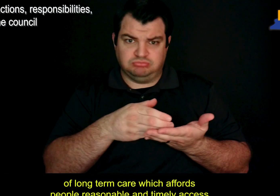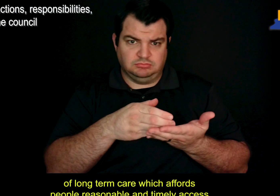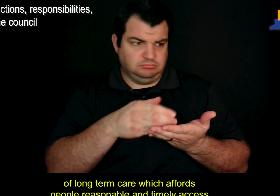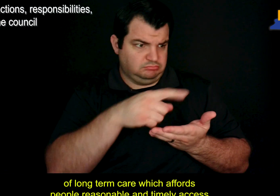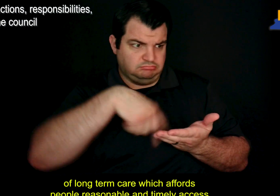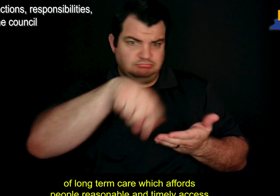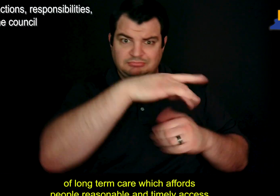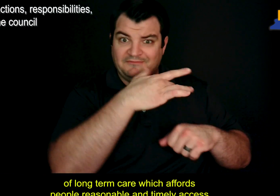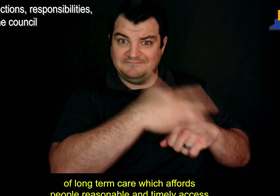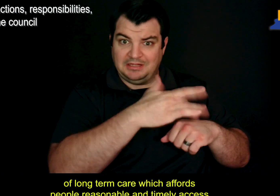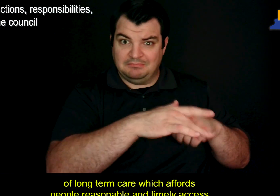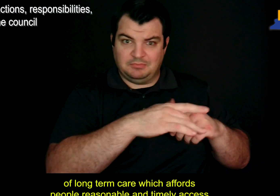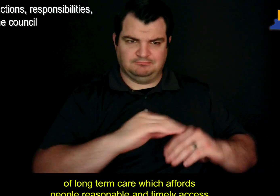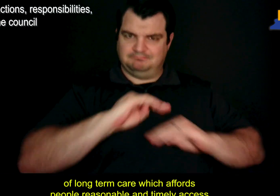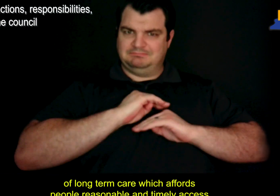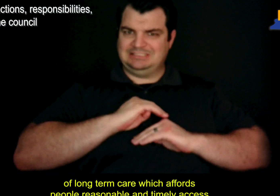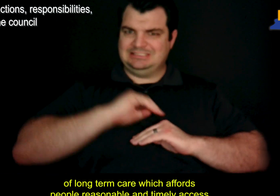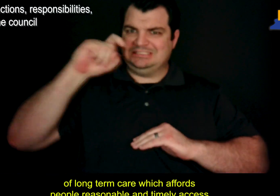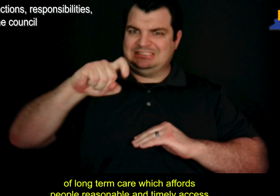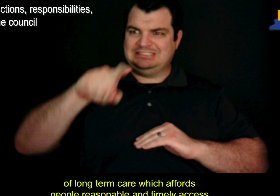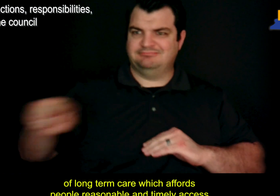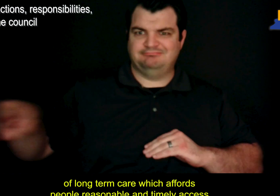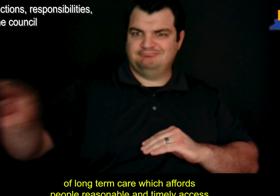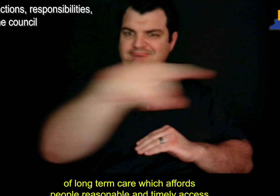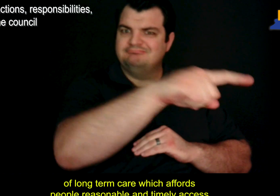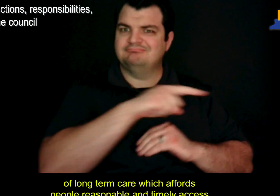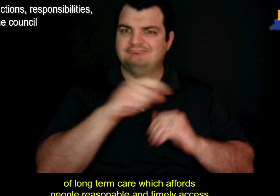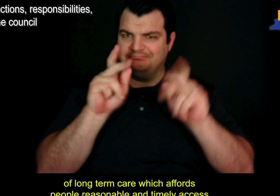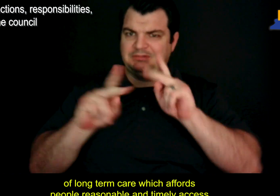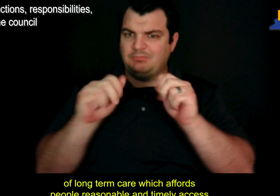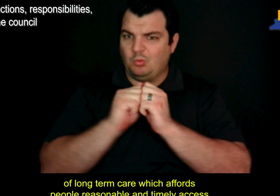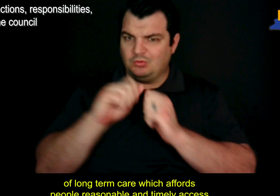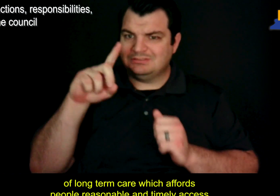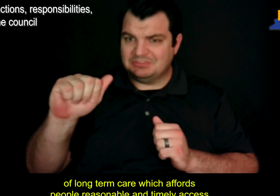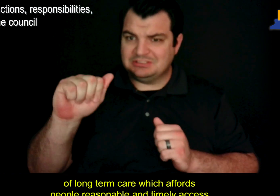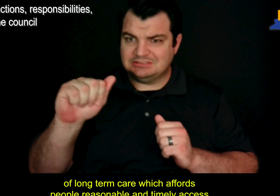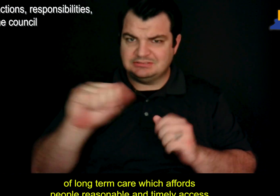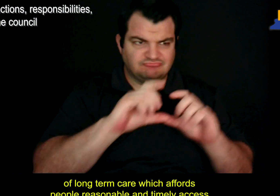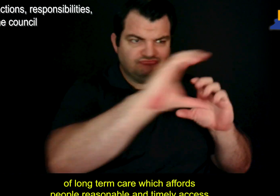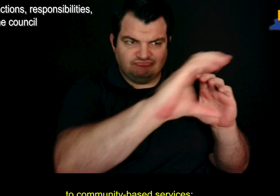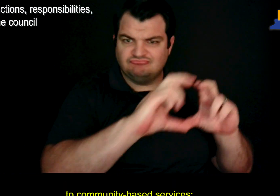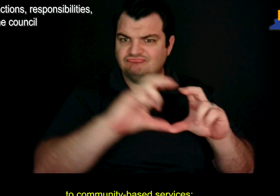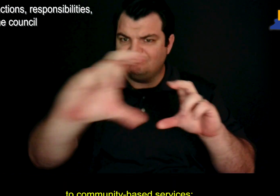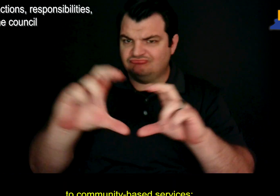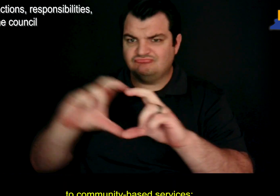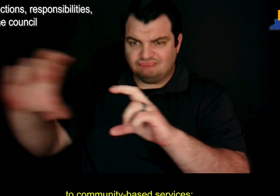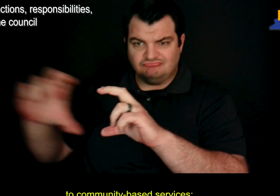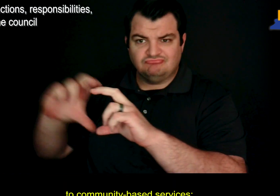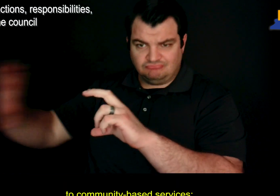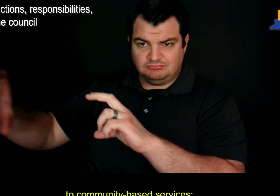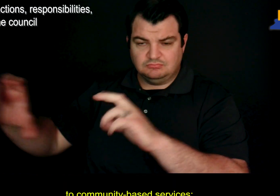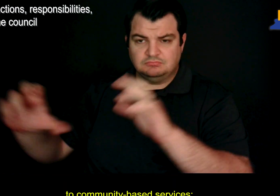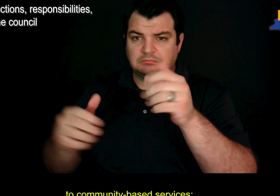of long term care which affords people reasonable and timely access to community-based services;